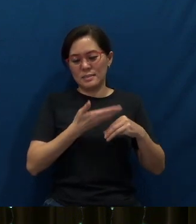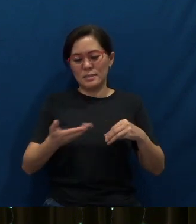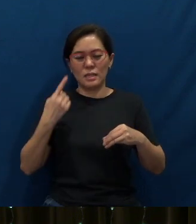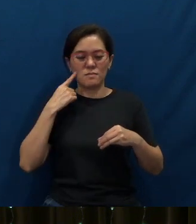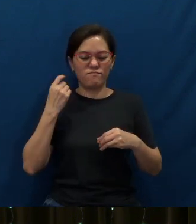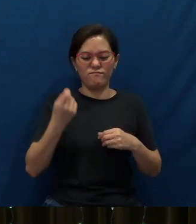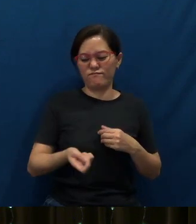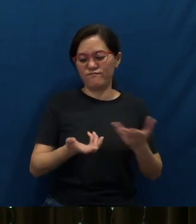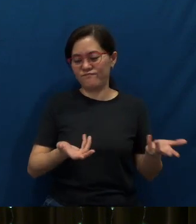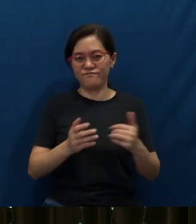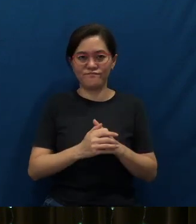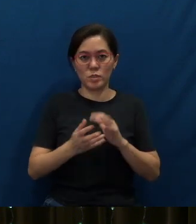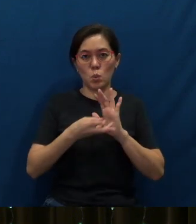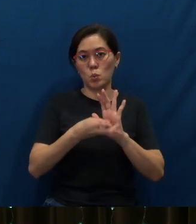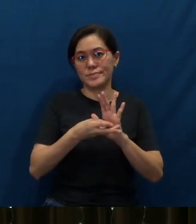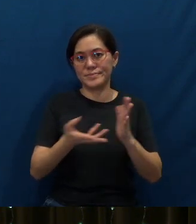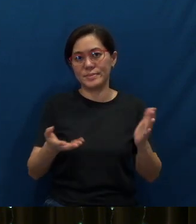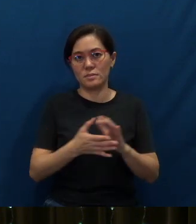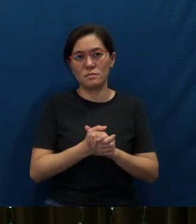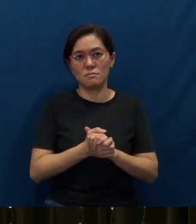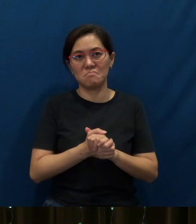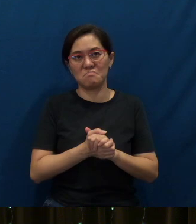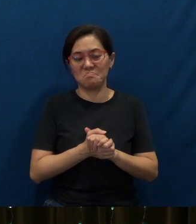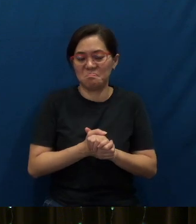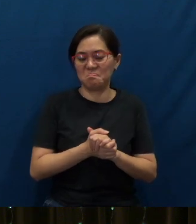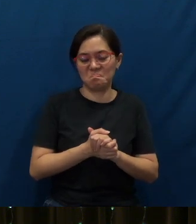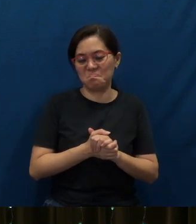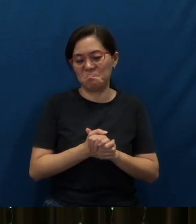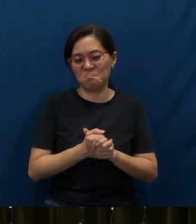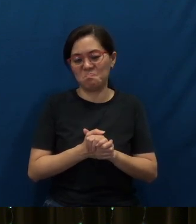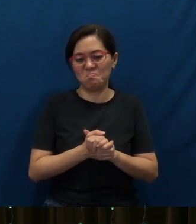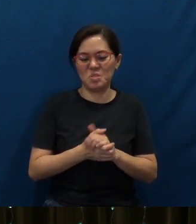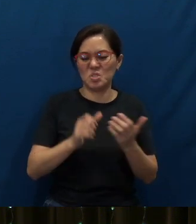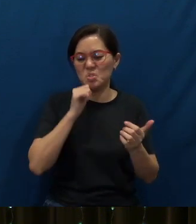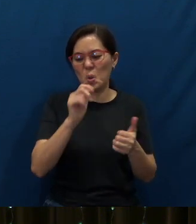and witnessing is no longer a priority for us.